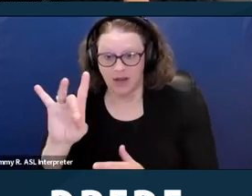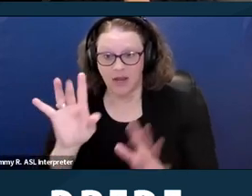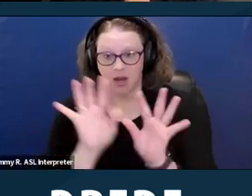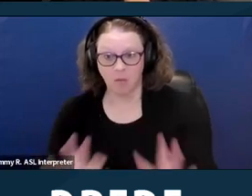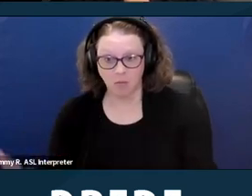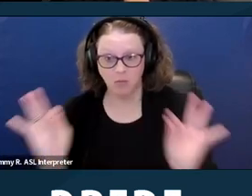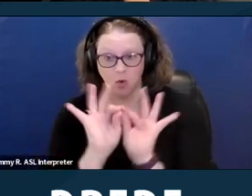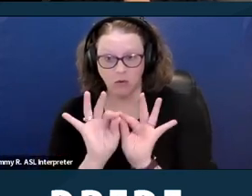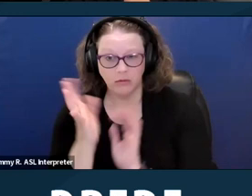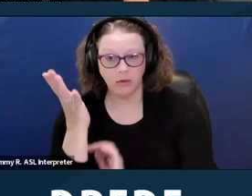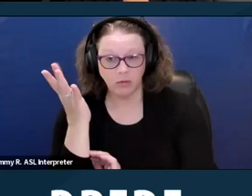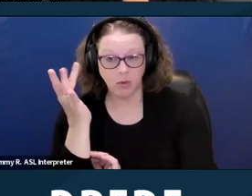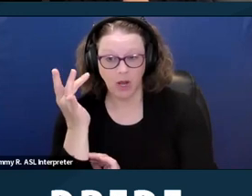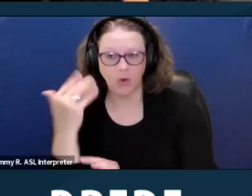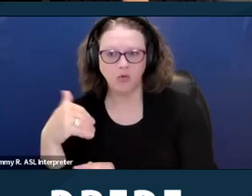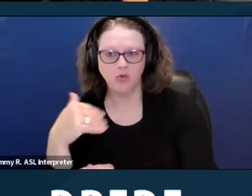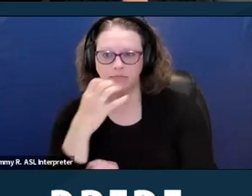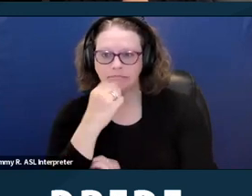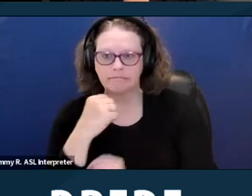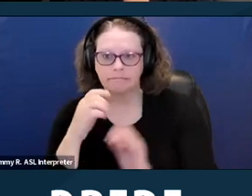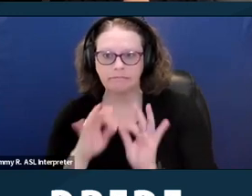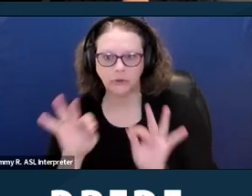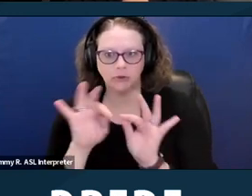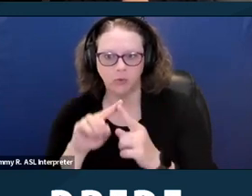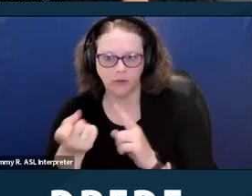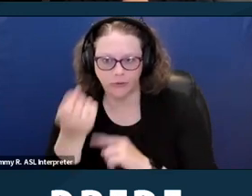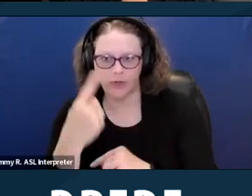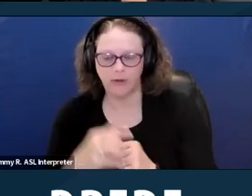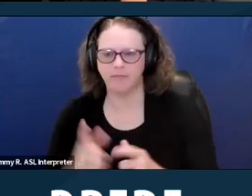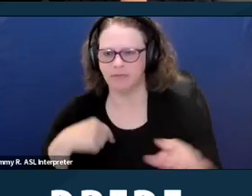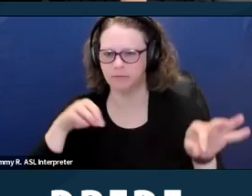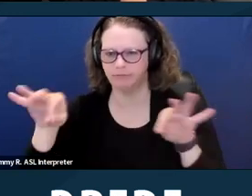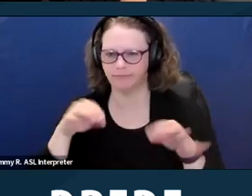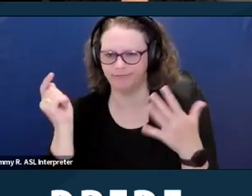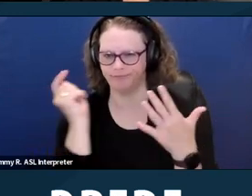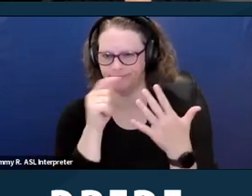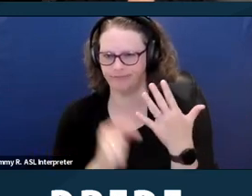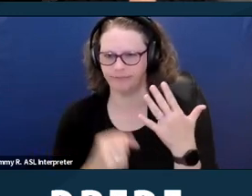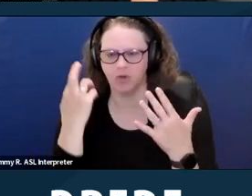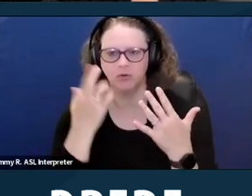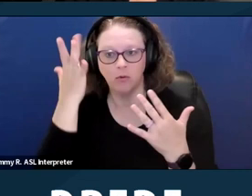to people and there are a few reasons why, and I'll just pause for a second so folks can look at the slide